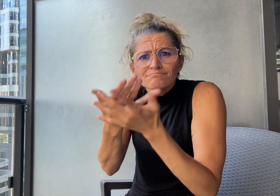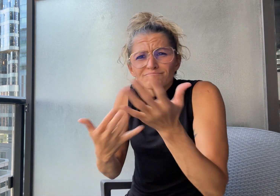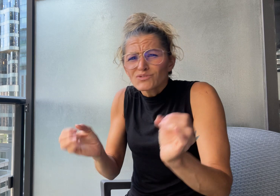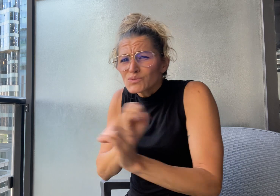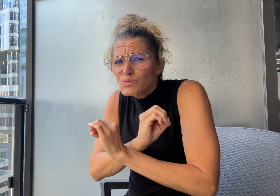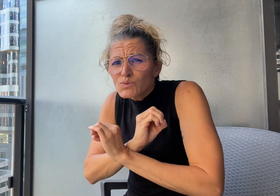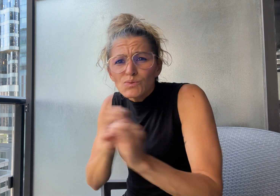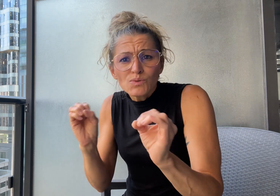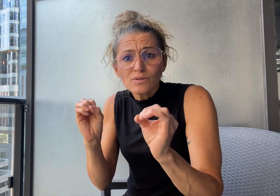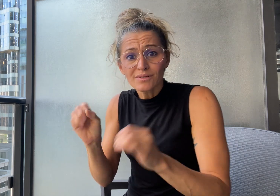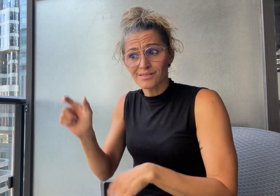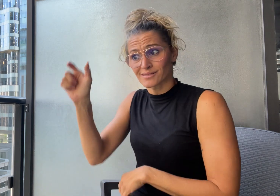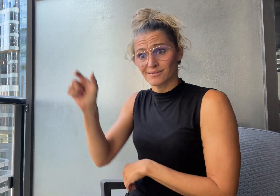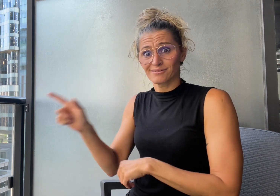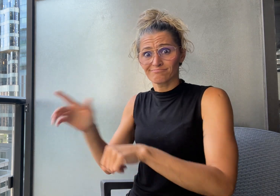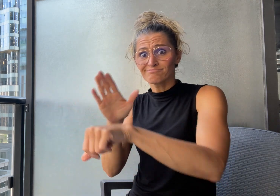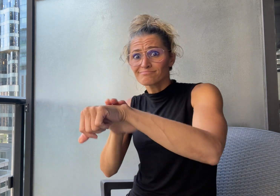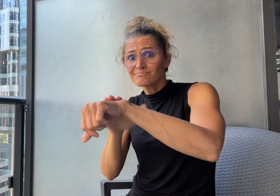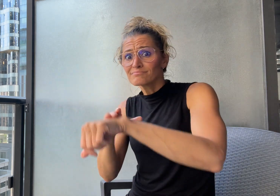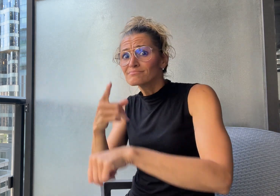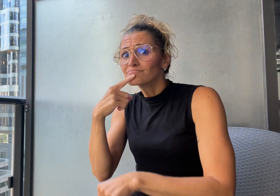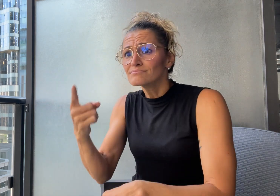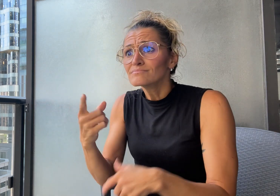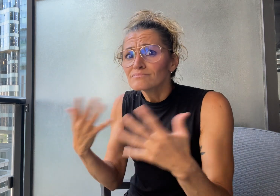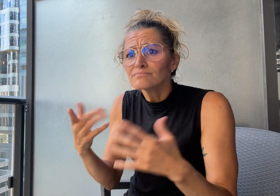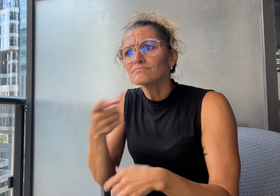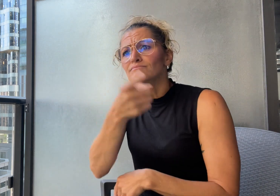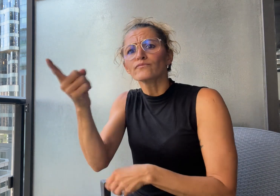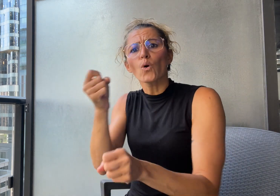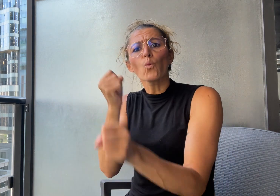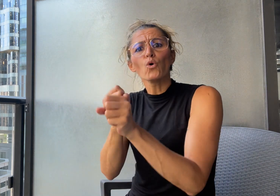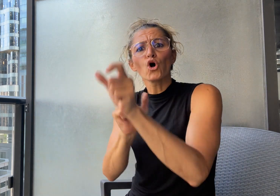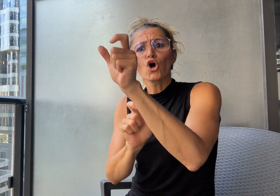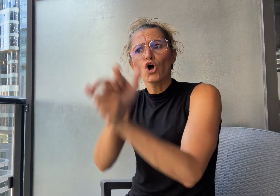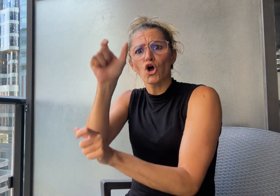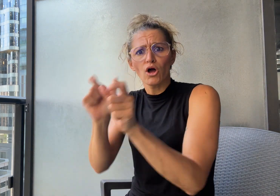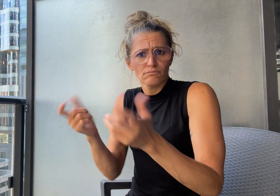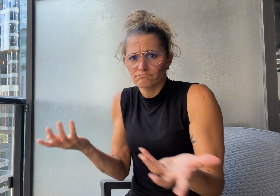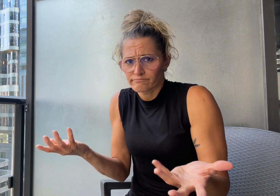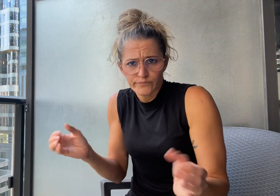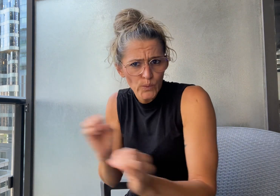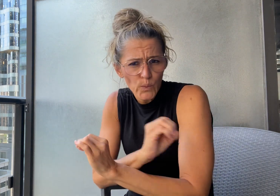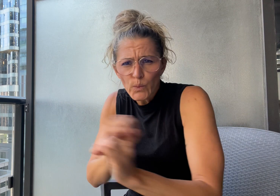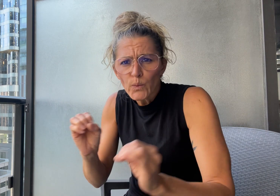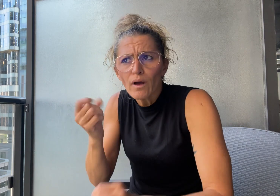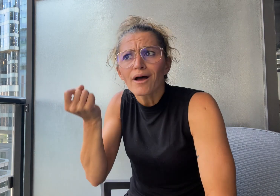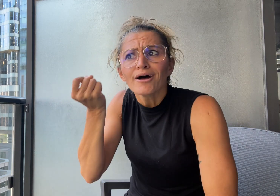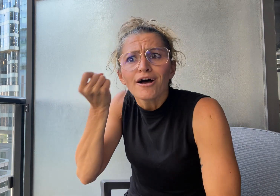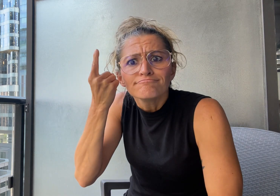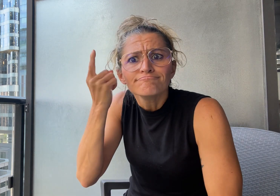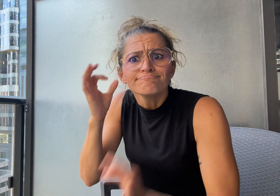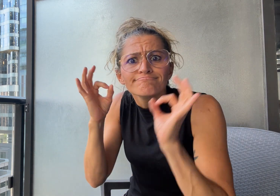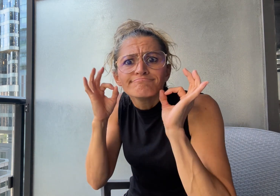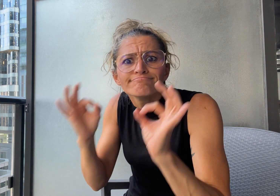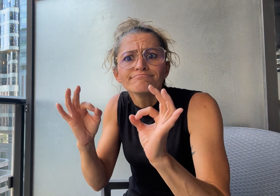not understand what rights Deaf people have,